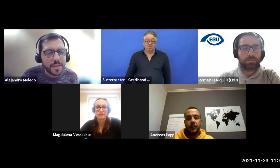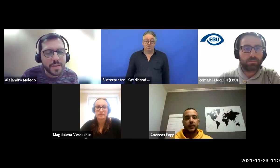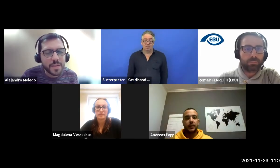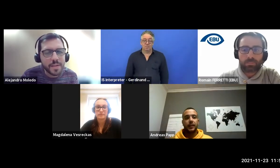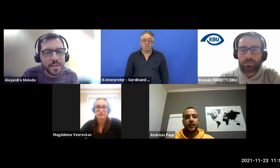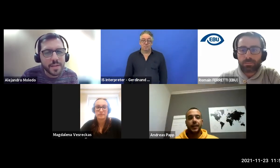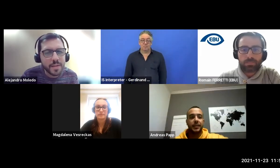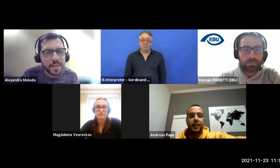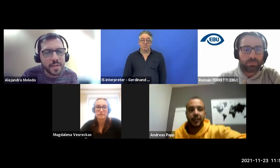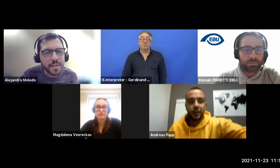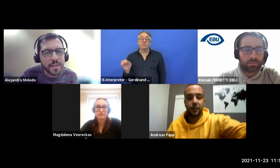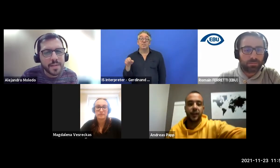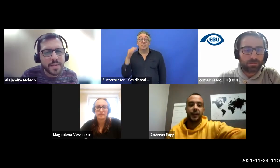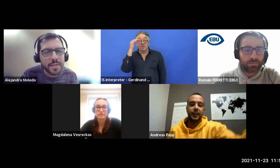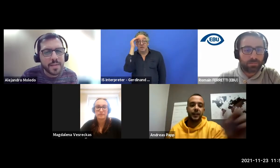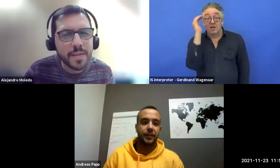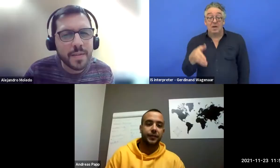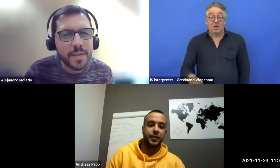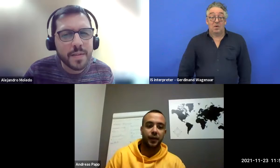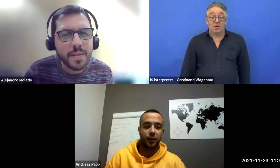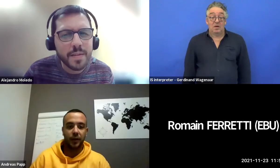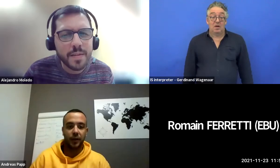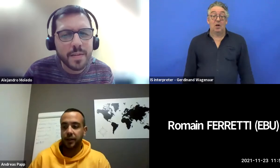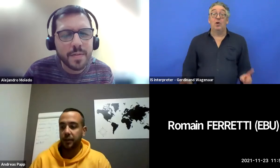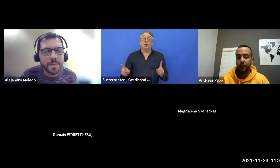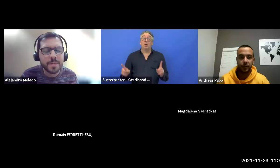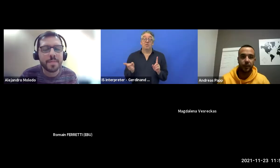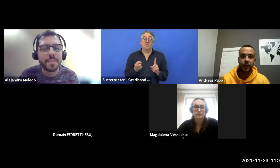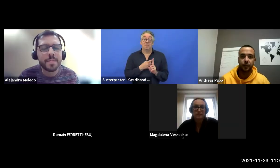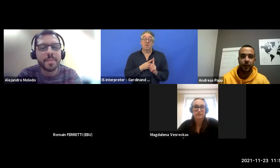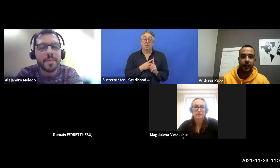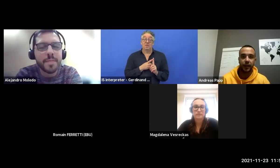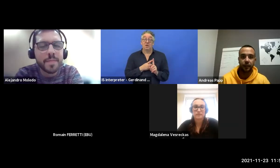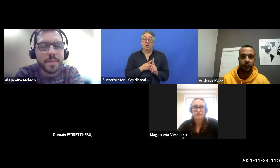First of all, I'd like to thank both of you,